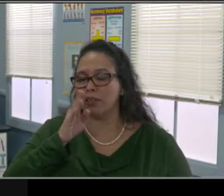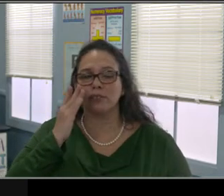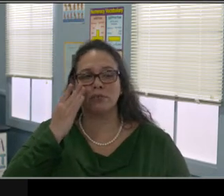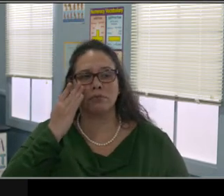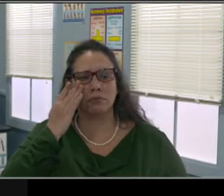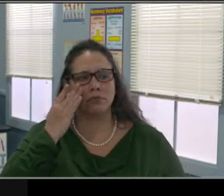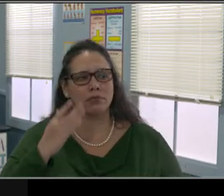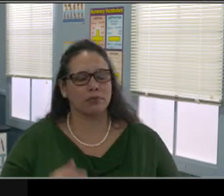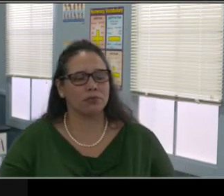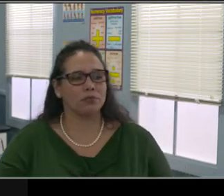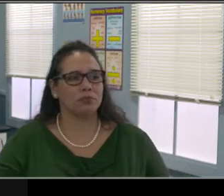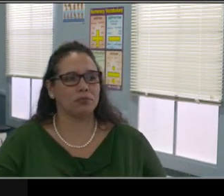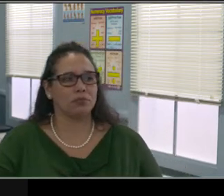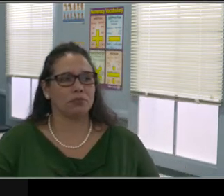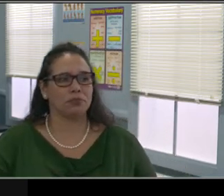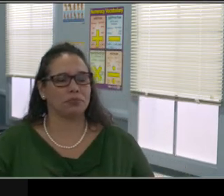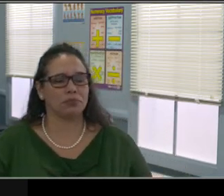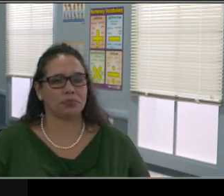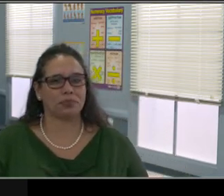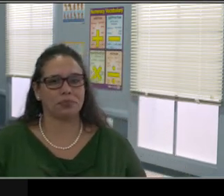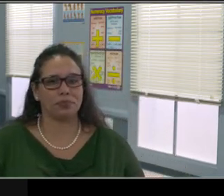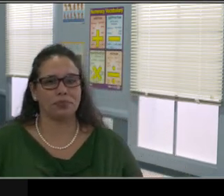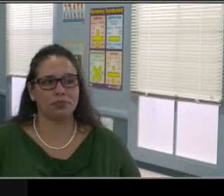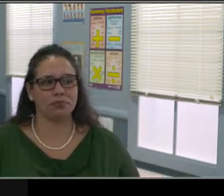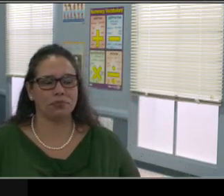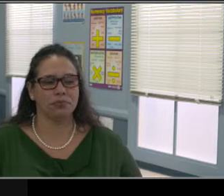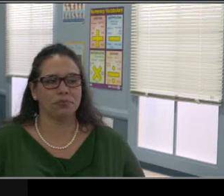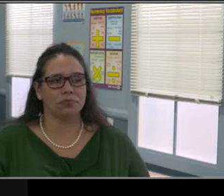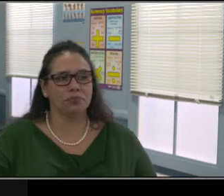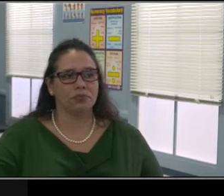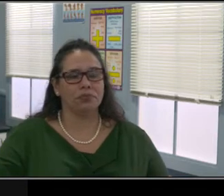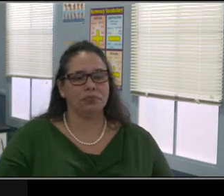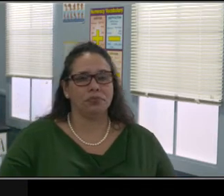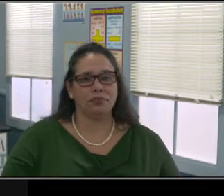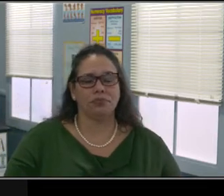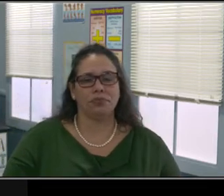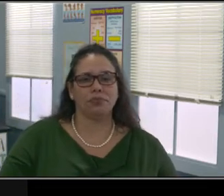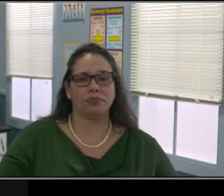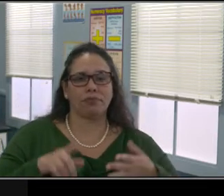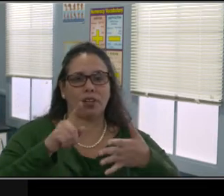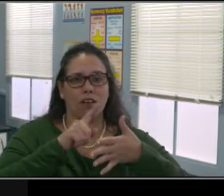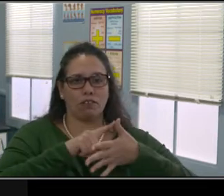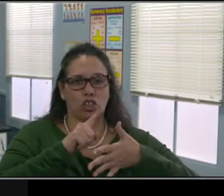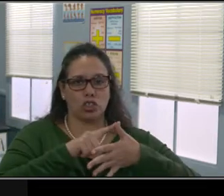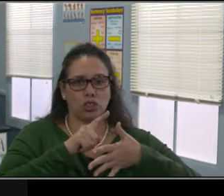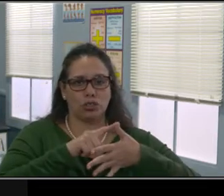Next allow silence for reflection, okay? If there's a pregnant pause,